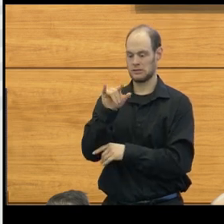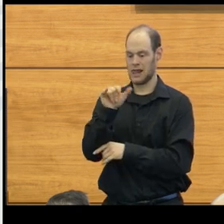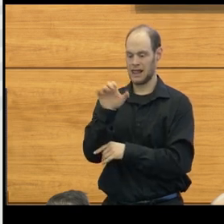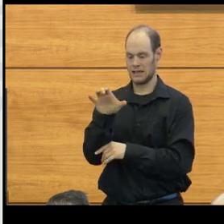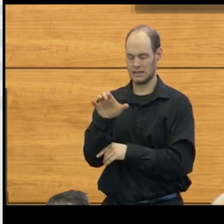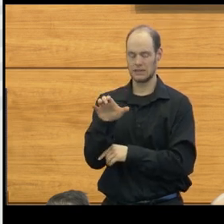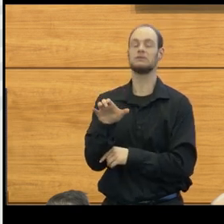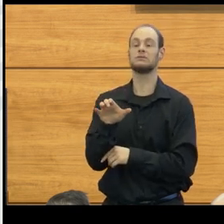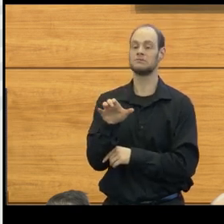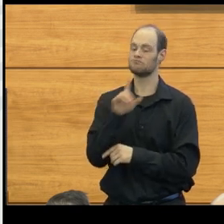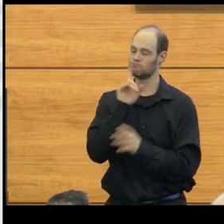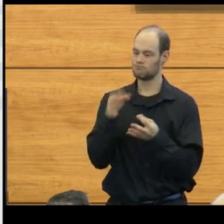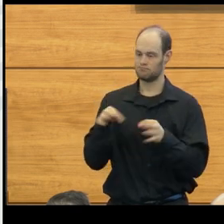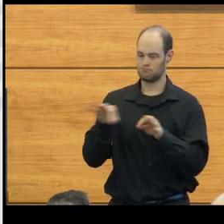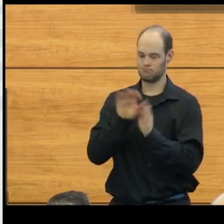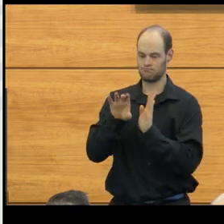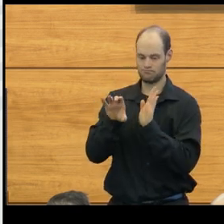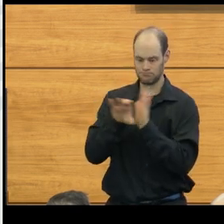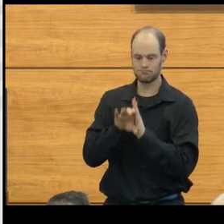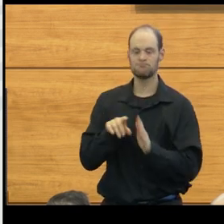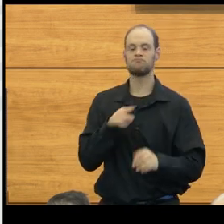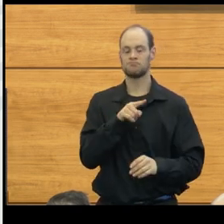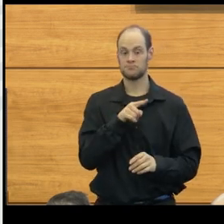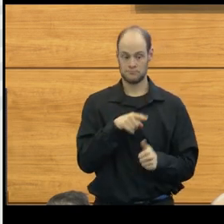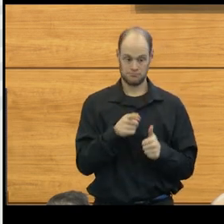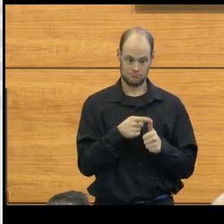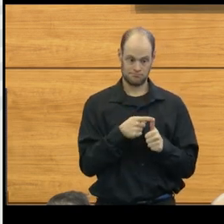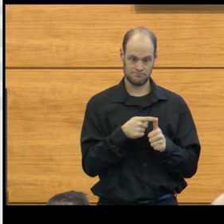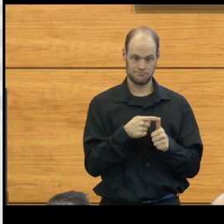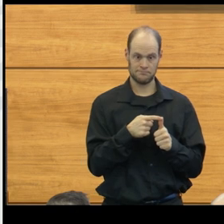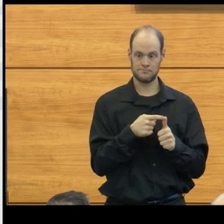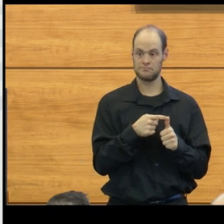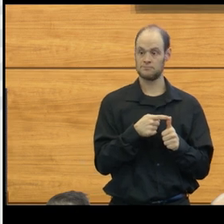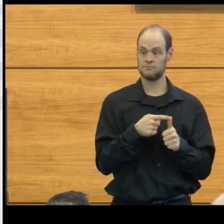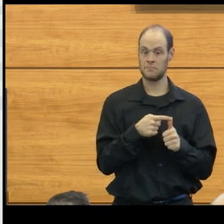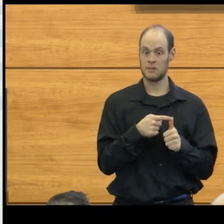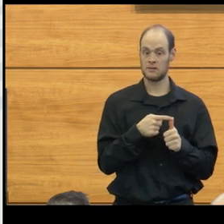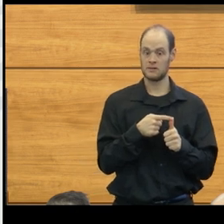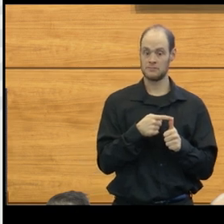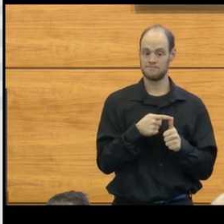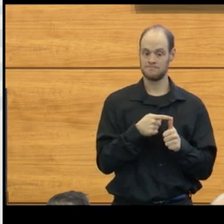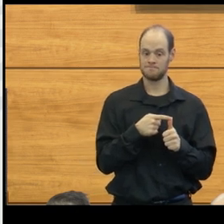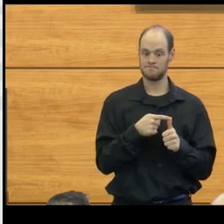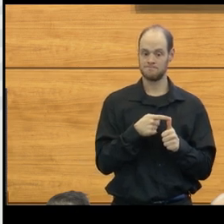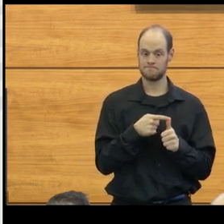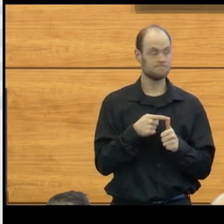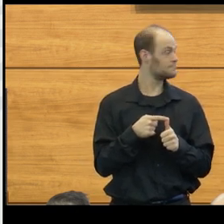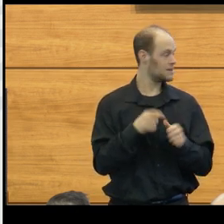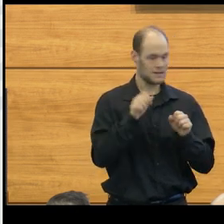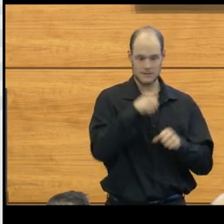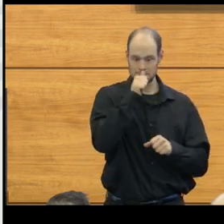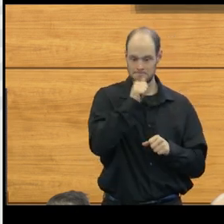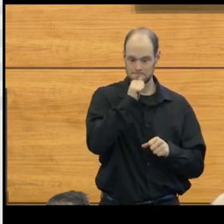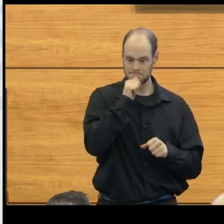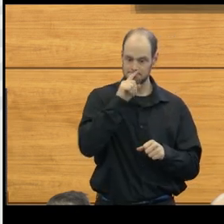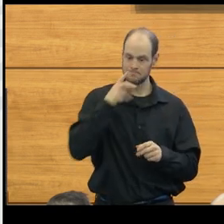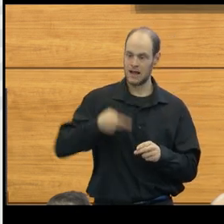There were important characteristics about this. One, it could tolerate extreme temperatures.